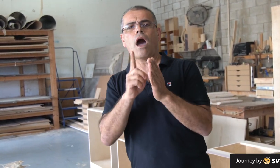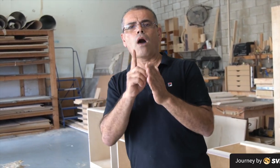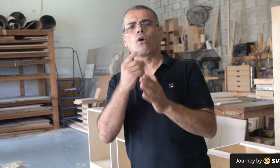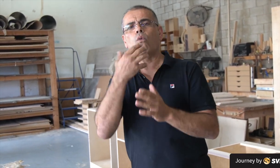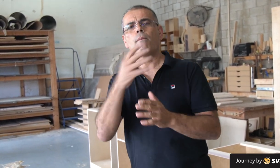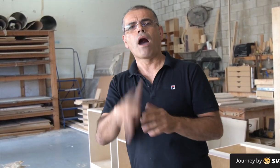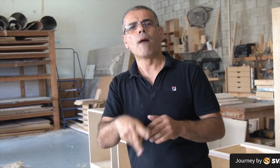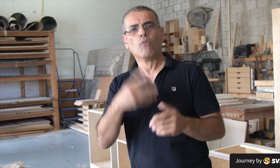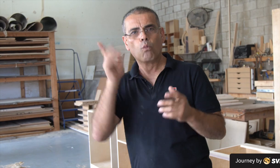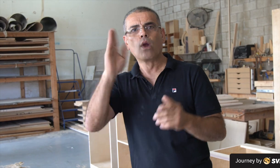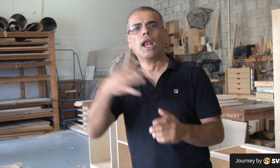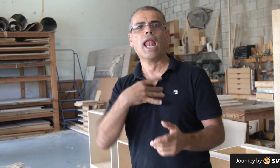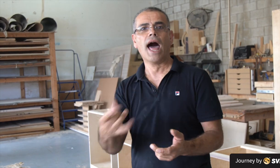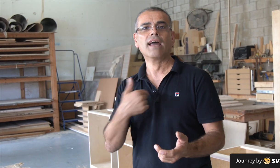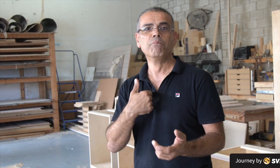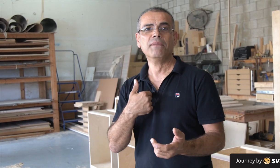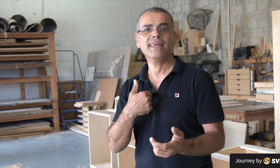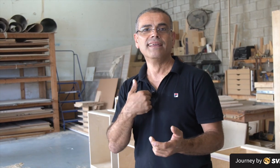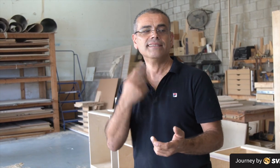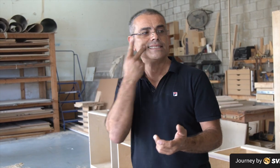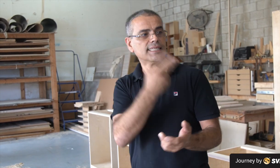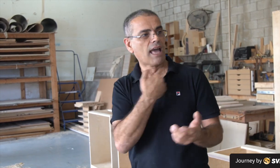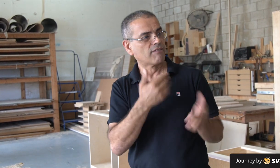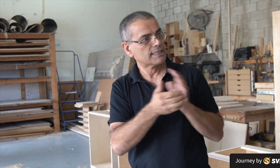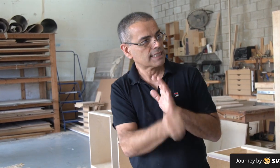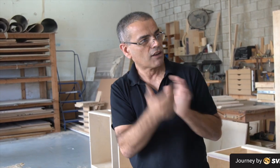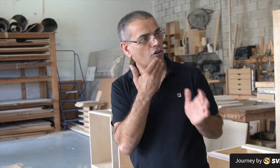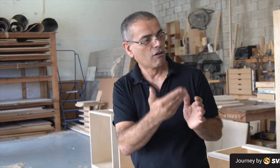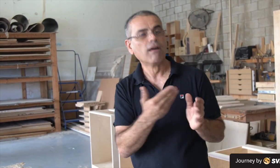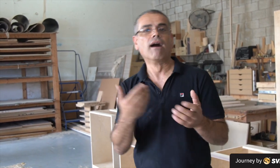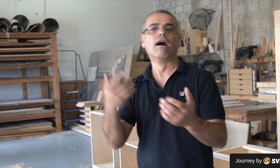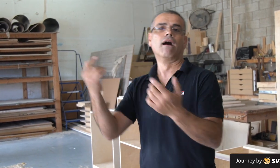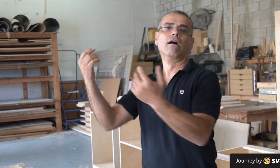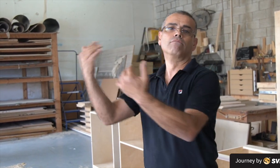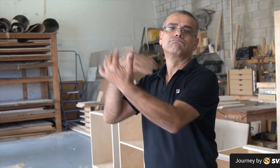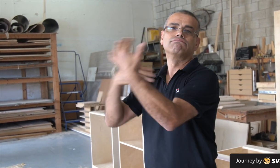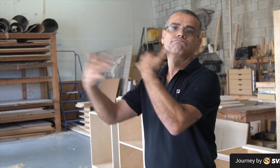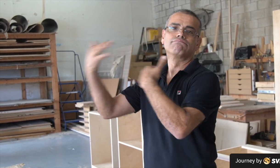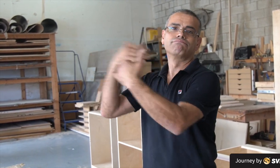After an hour, they will start to like me. They see I have good skills.